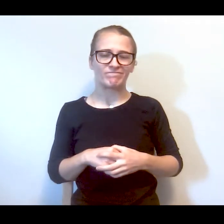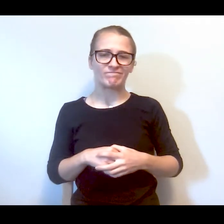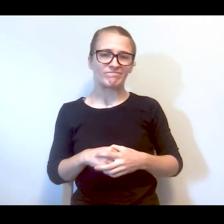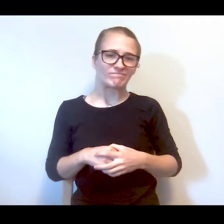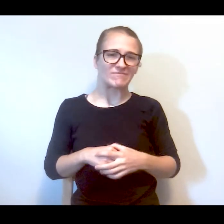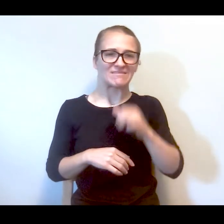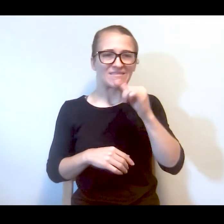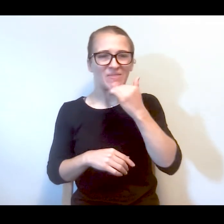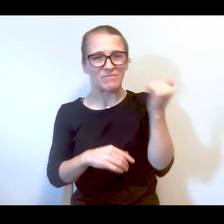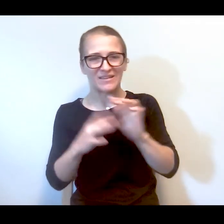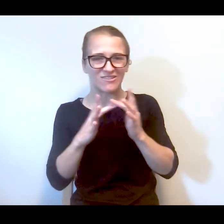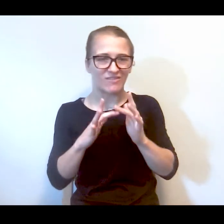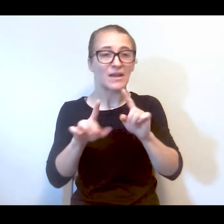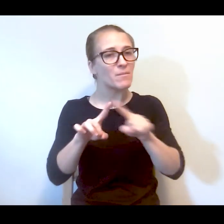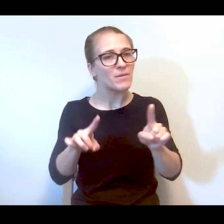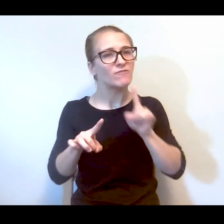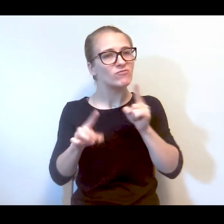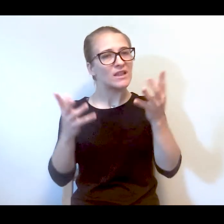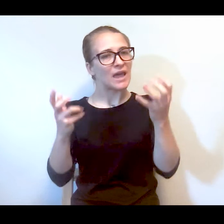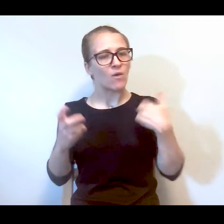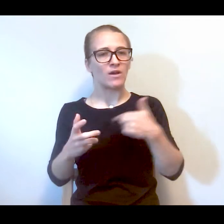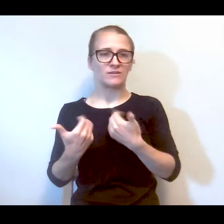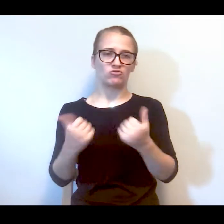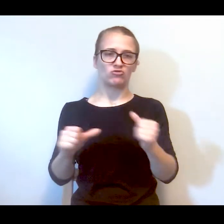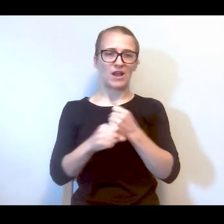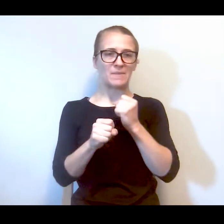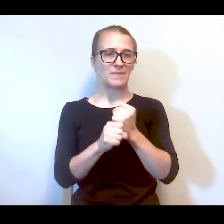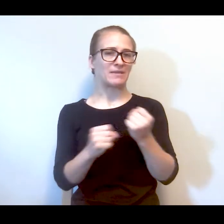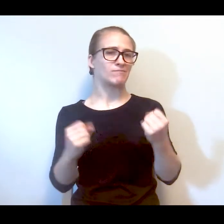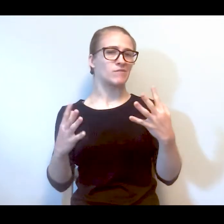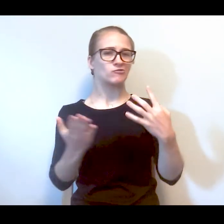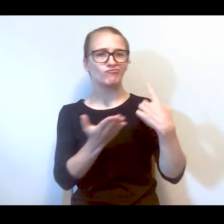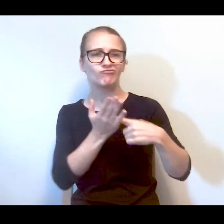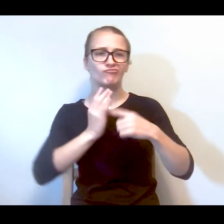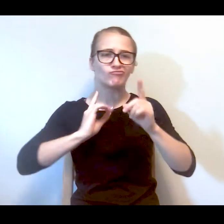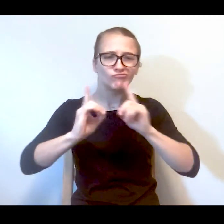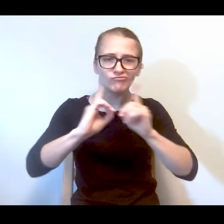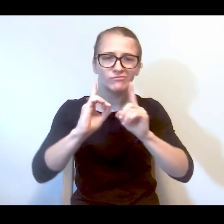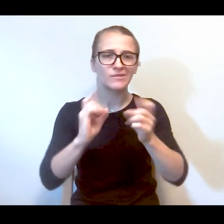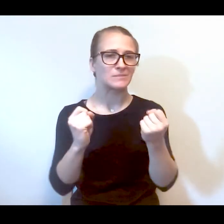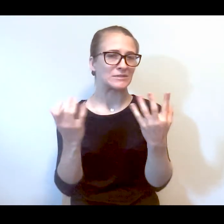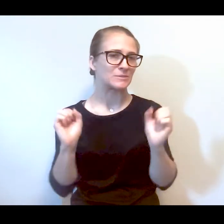that, but I would really love for us to try to make this as much as of a dialogue between all of us and